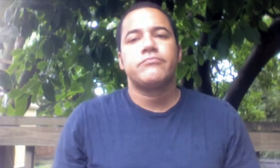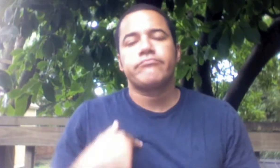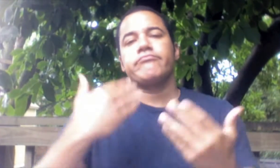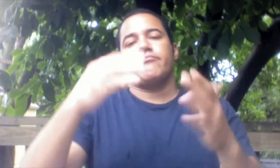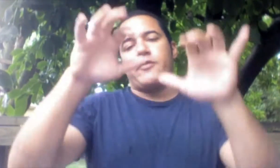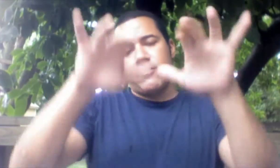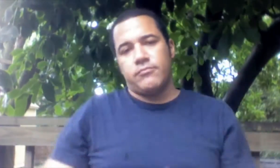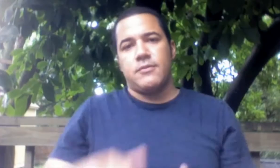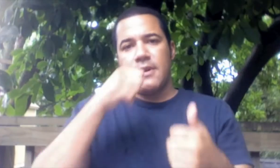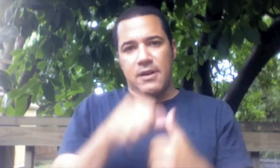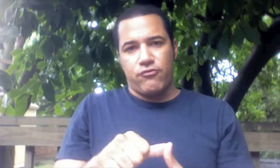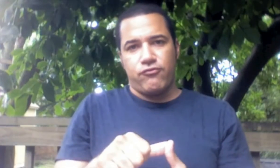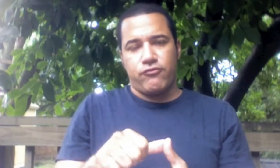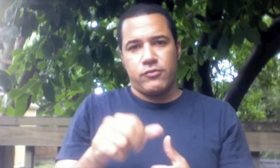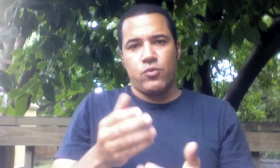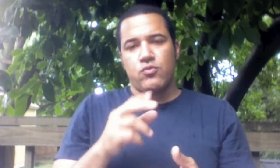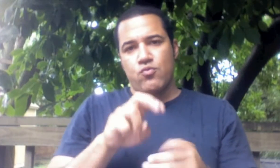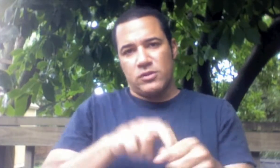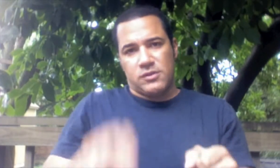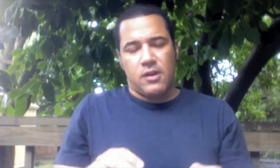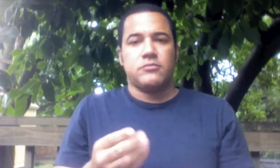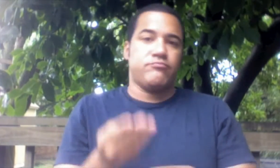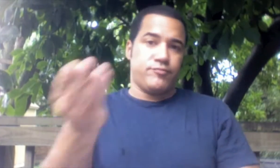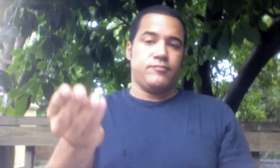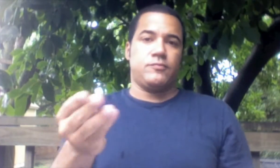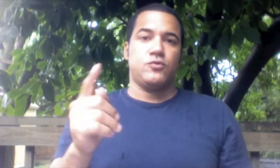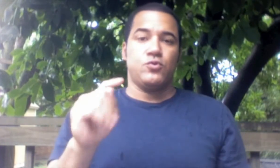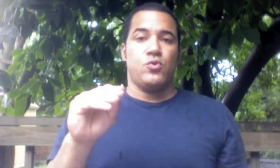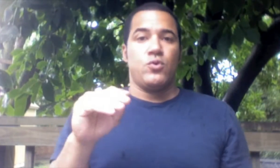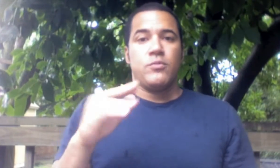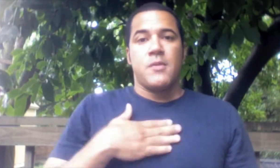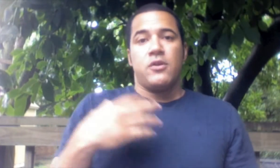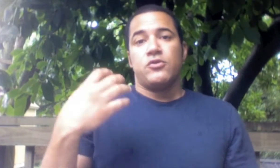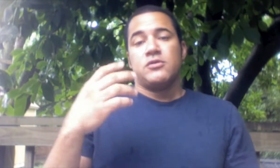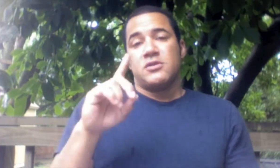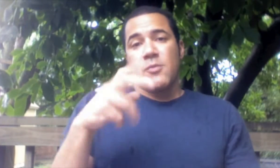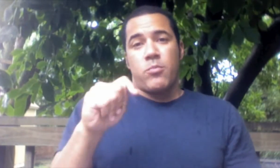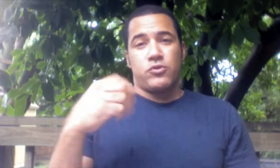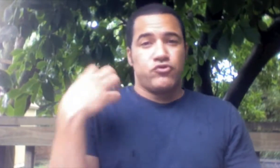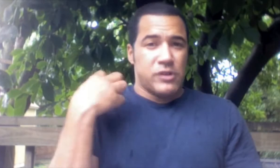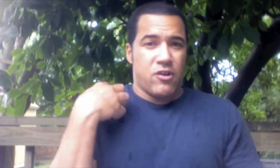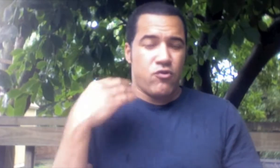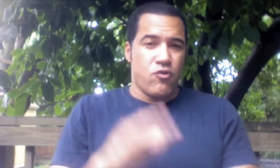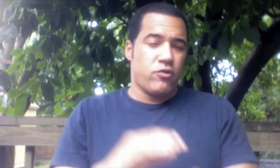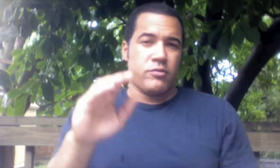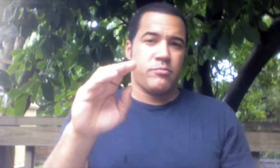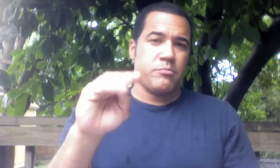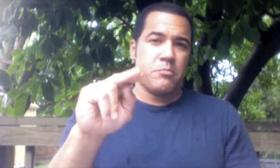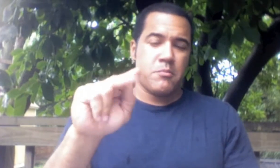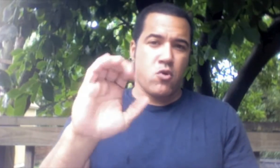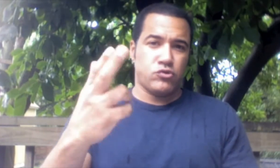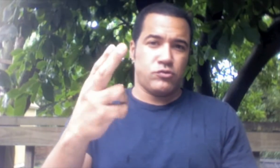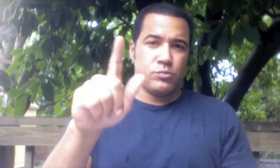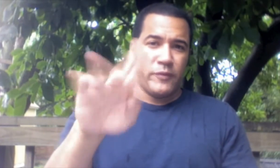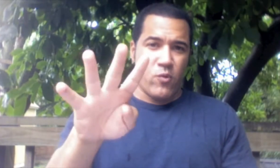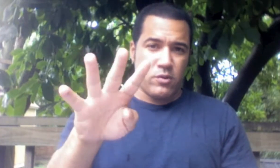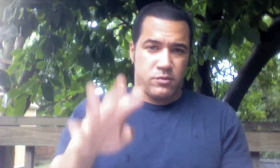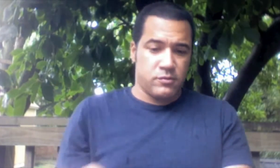I drafted a letter of resignation and submitted it to my department chairperson on March 24th.